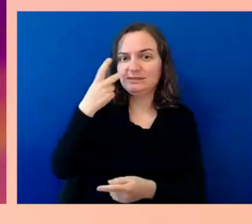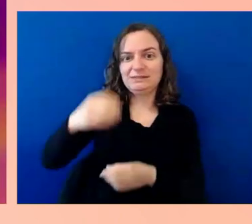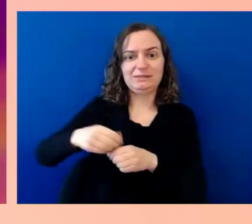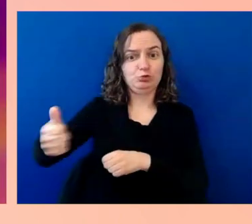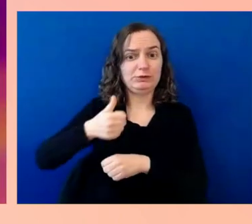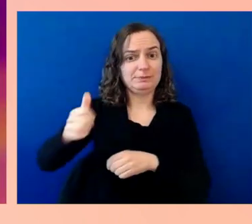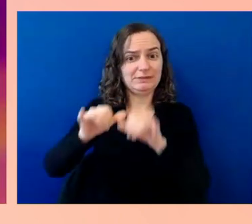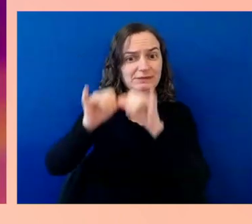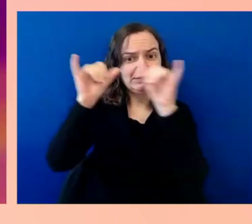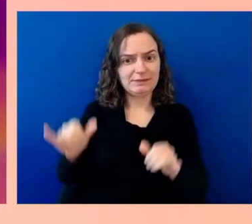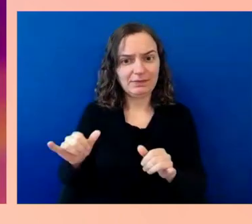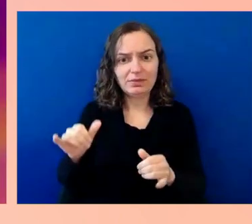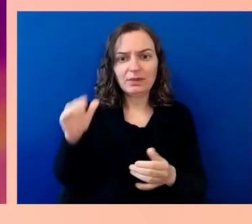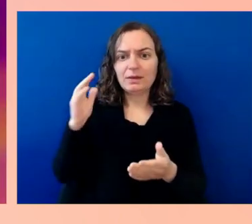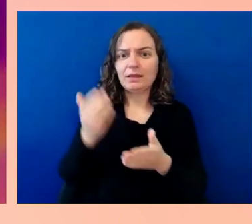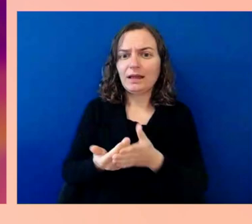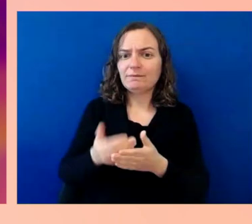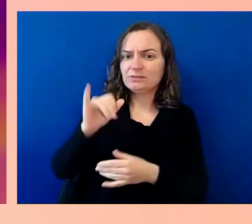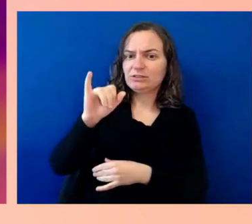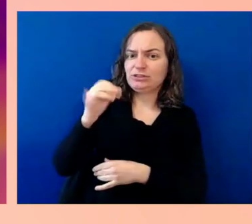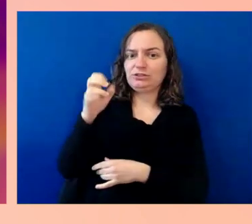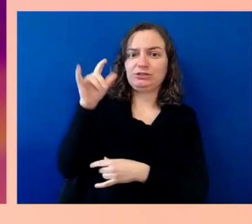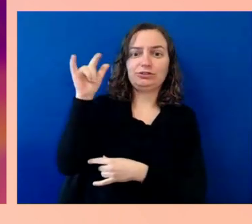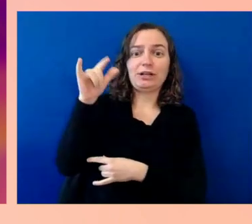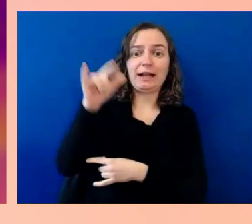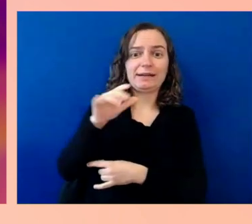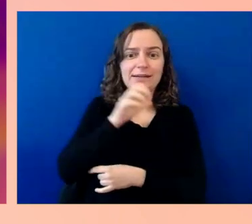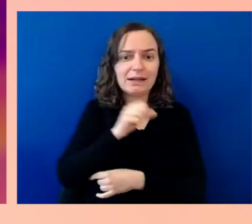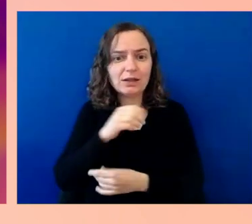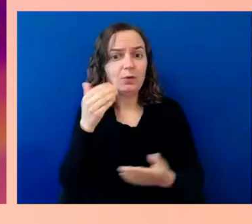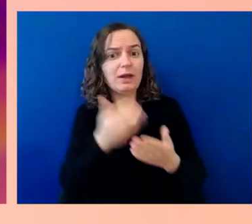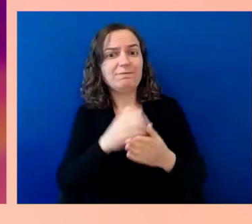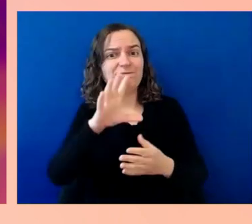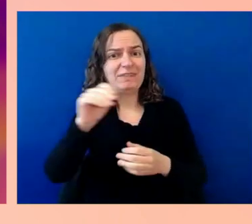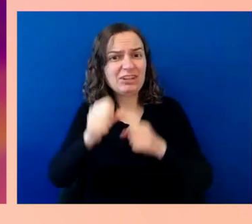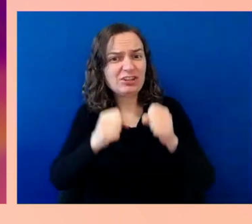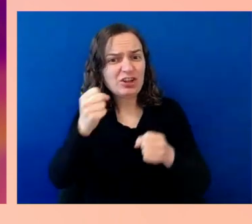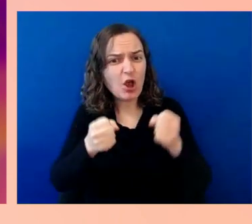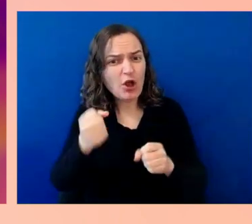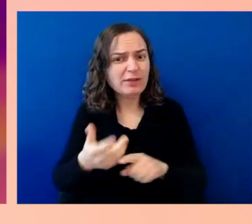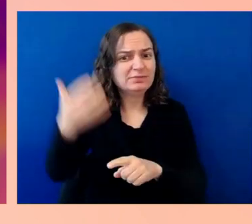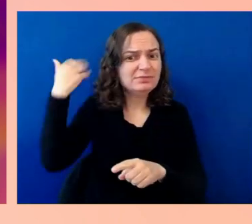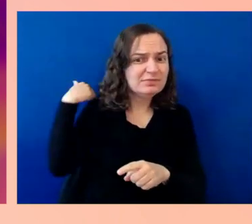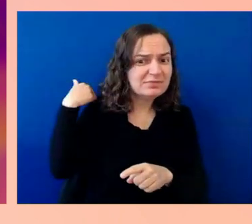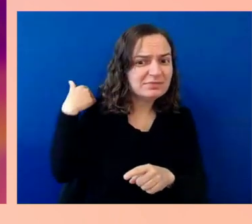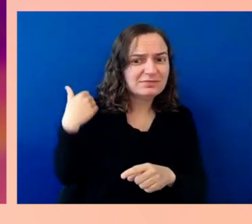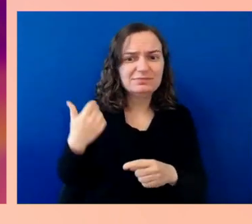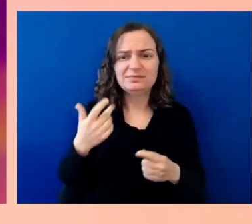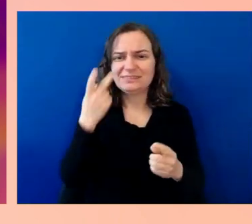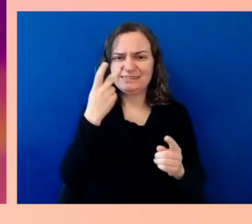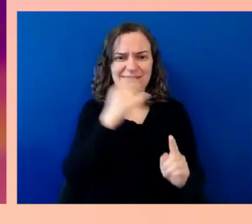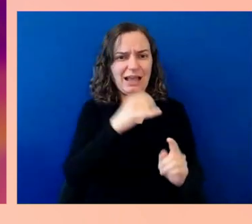50 years before that. At the same time, we have some humility about being able to predict how those changes will unfold.